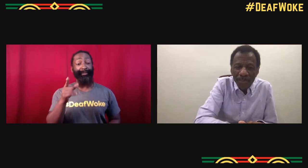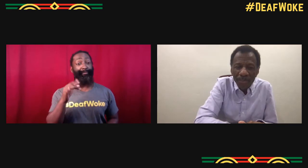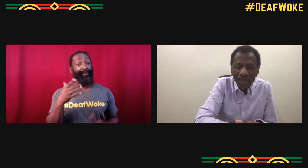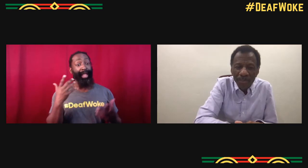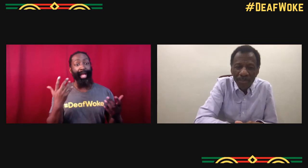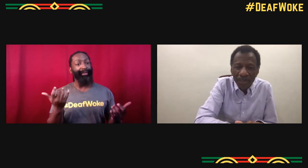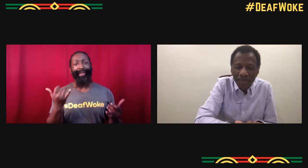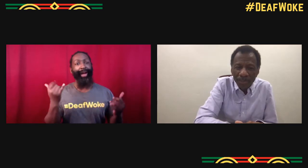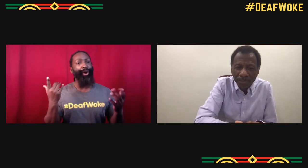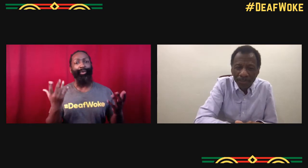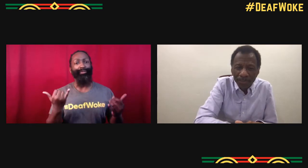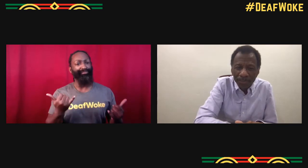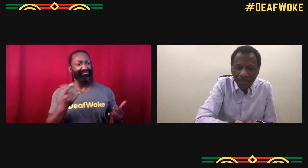Well, that's wonderful,